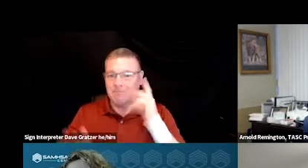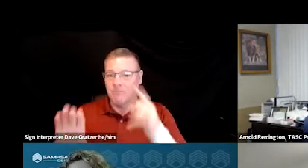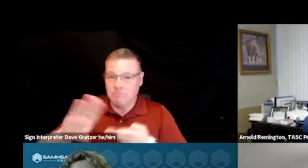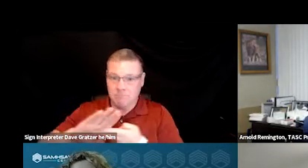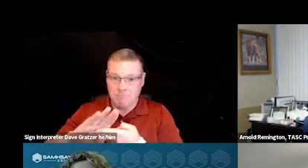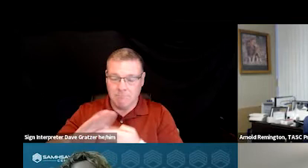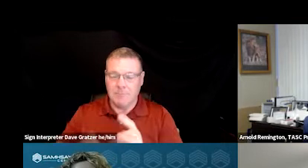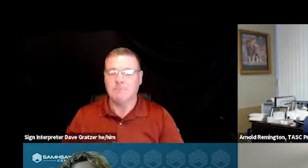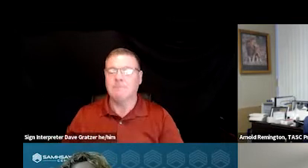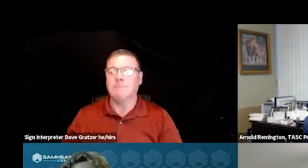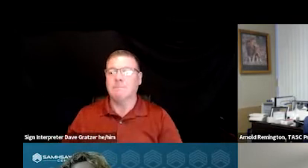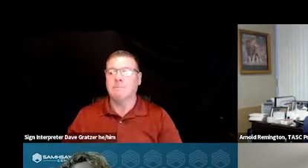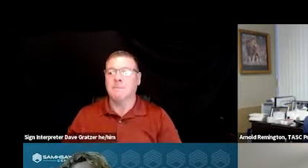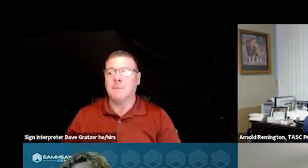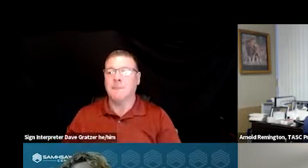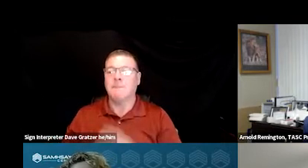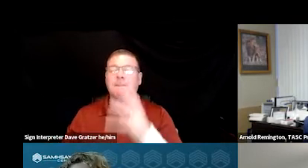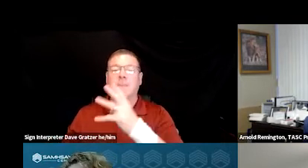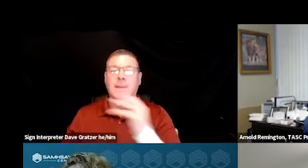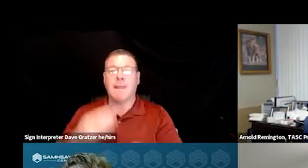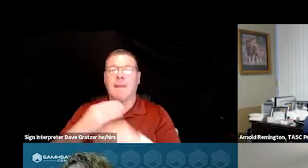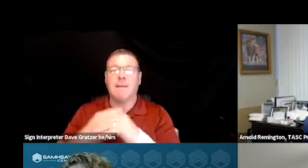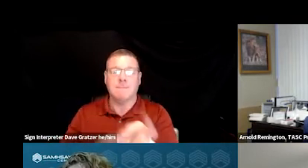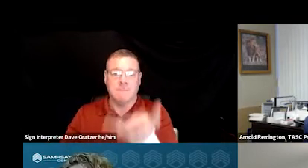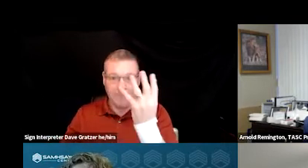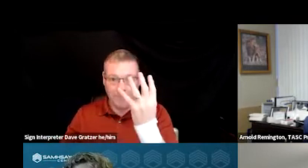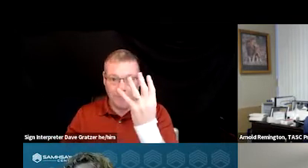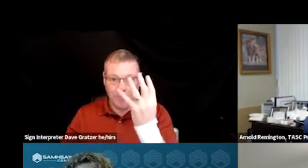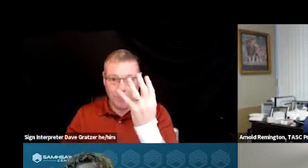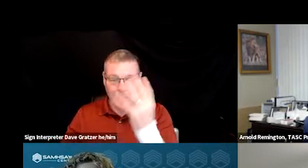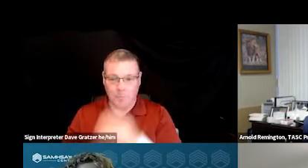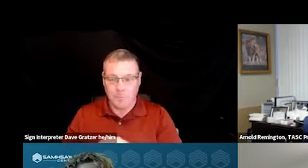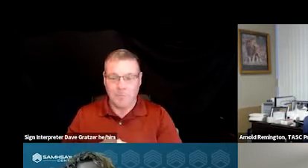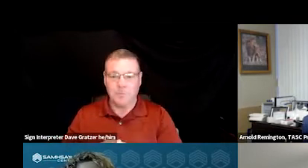So we were able to add four additional crisis stabilization beds.